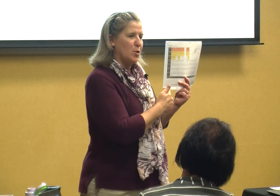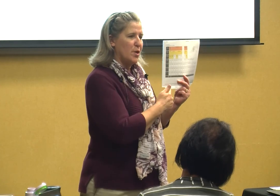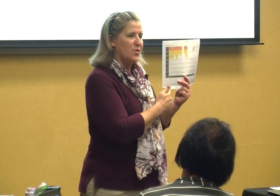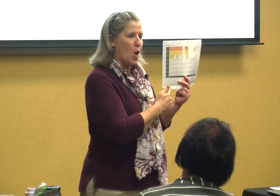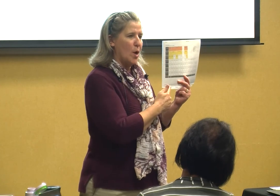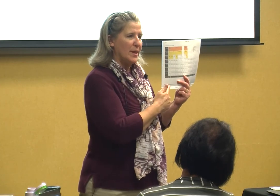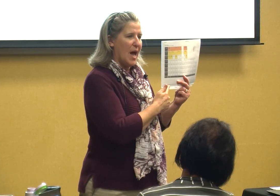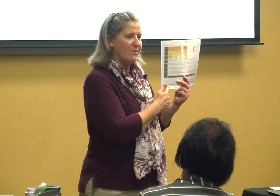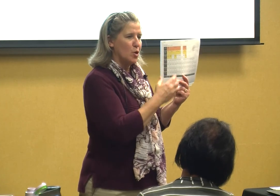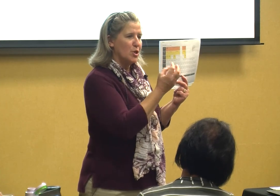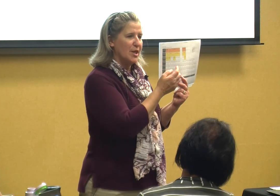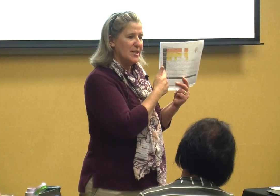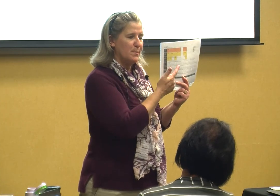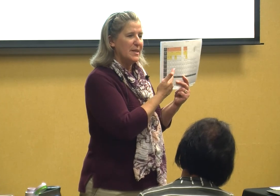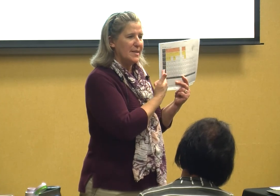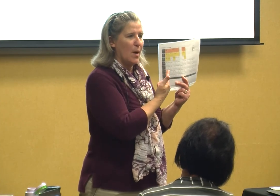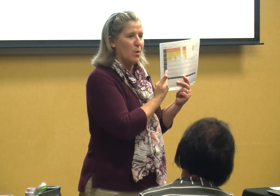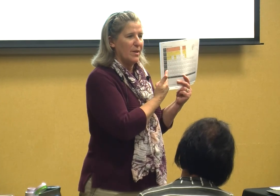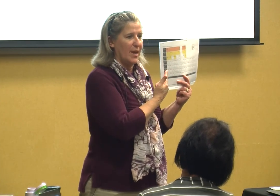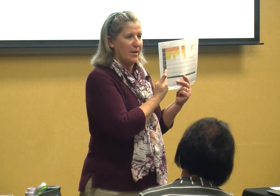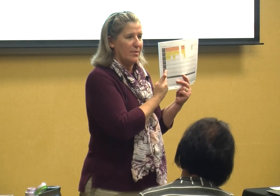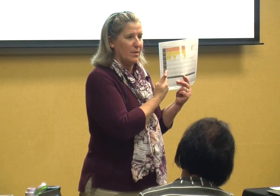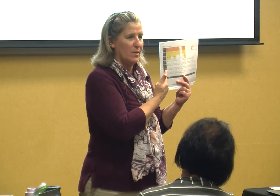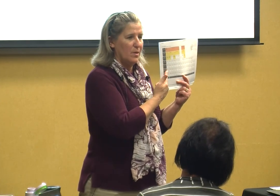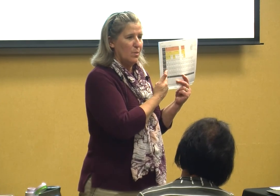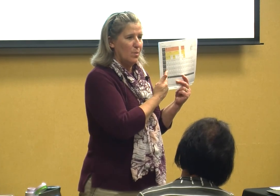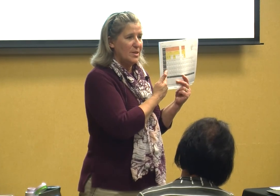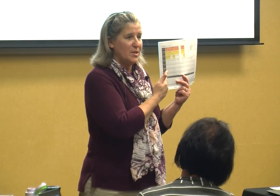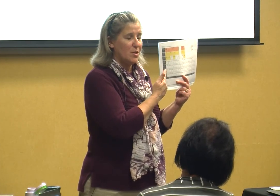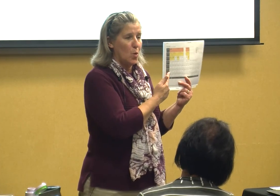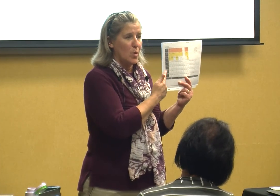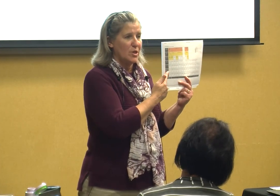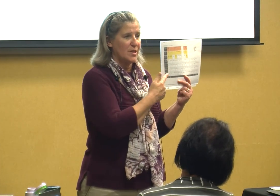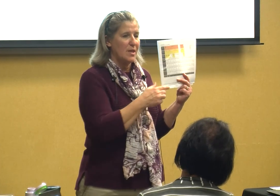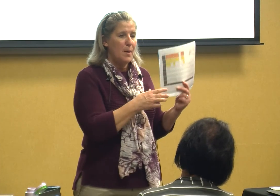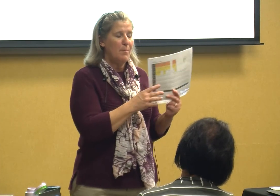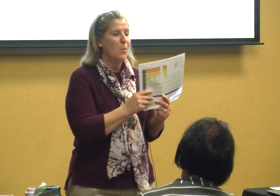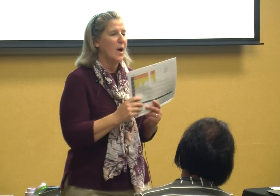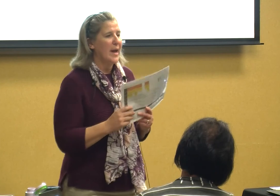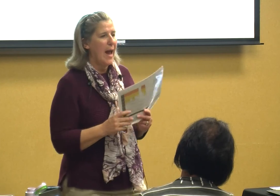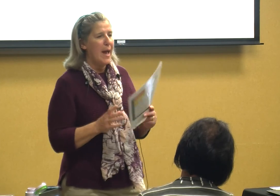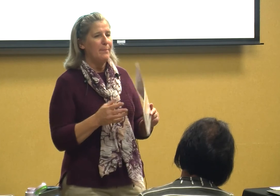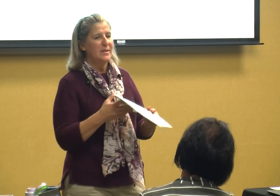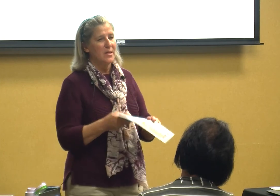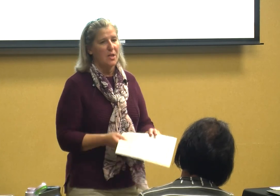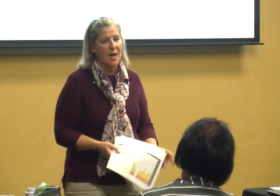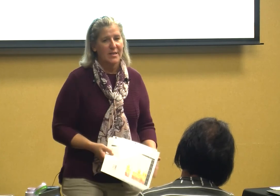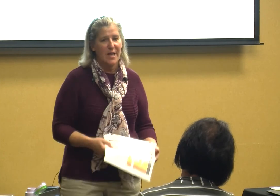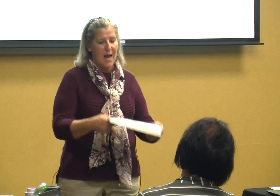use the online version it spits out one of these which is gorgeous but what happens a lot of times